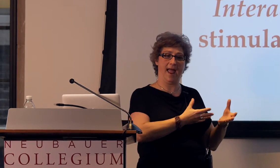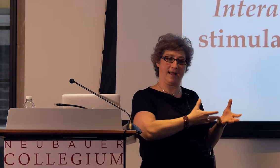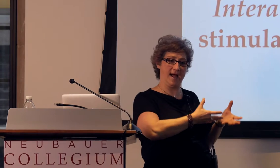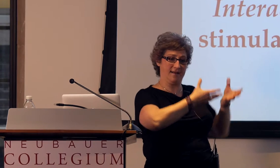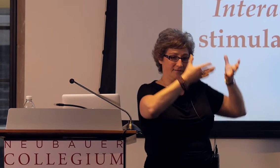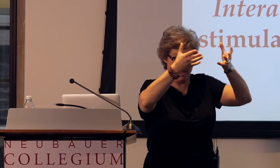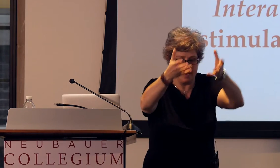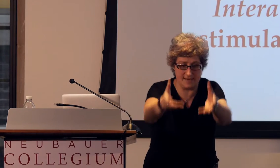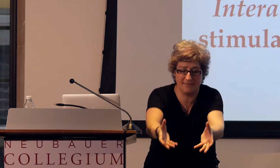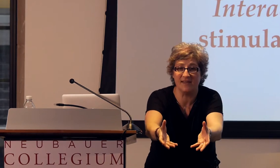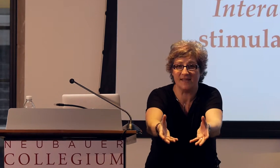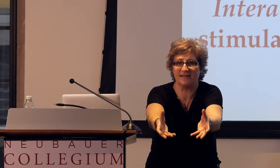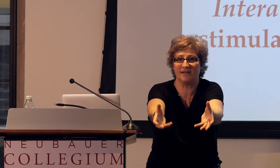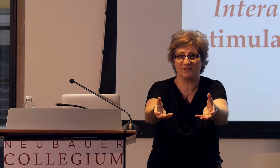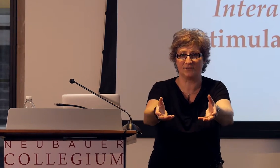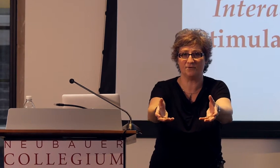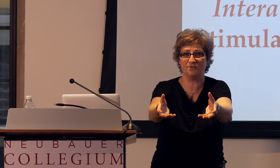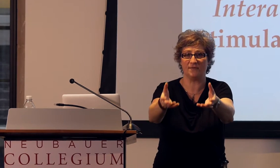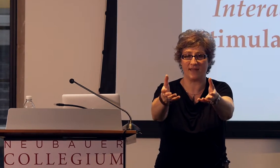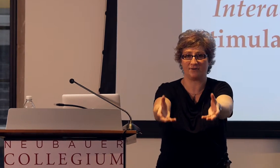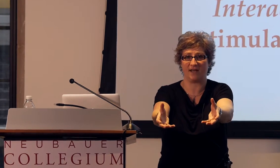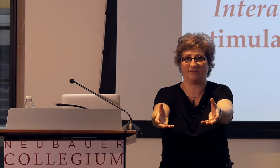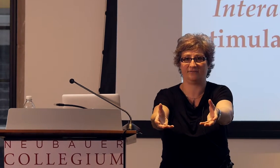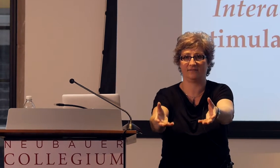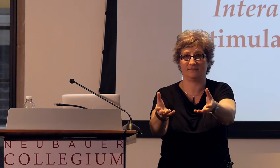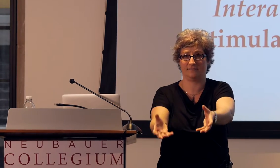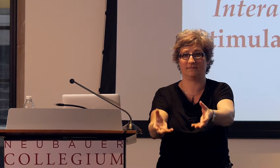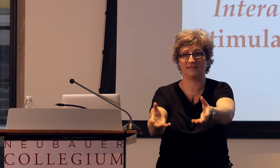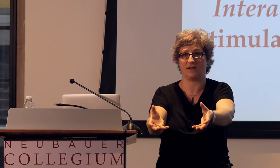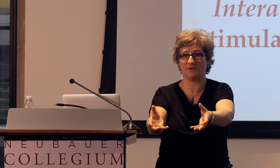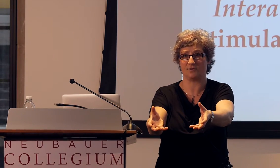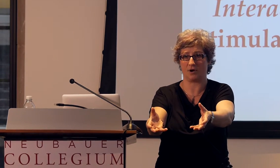and kind of giving it to their deaf son or daughter.